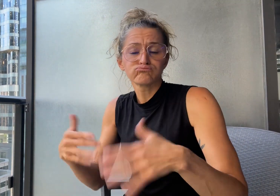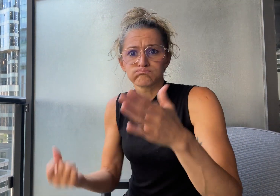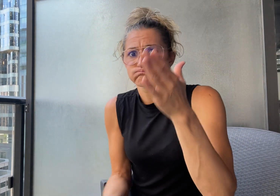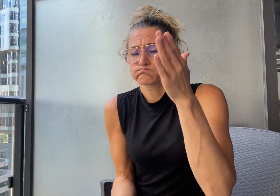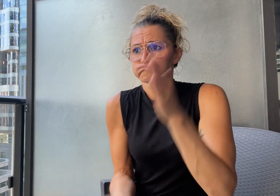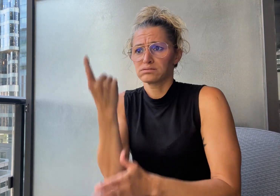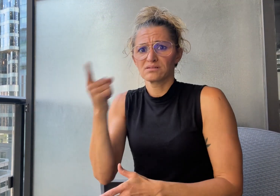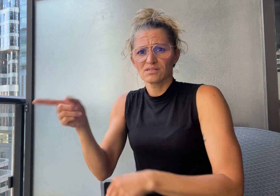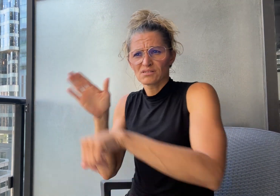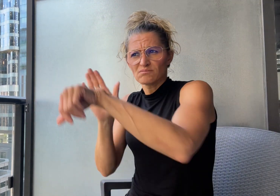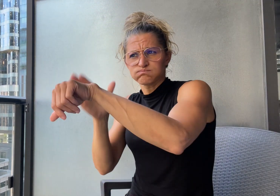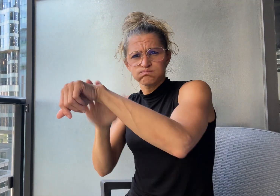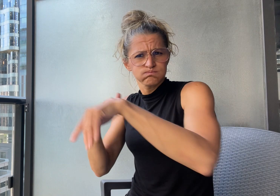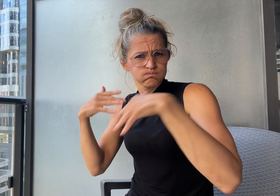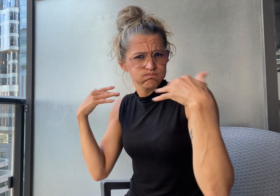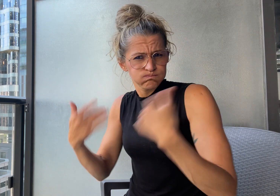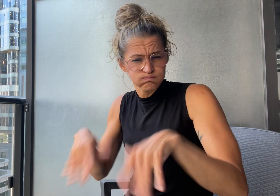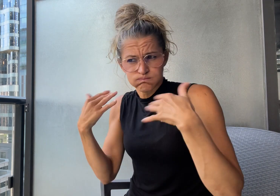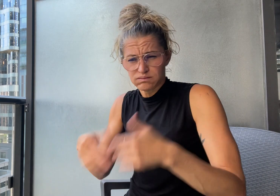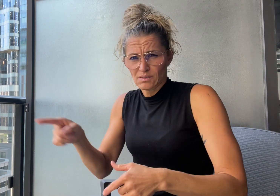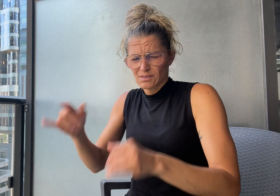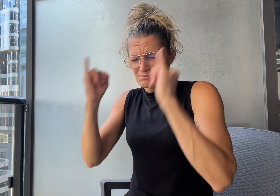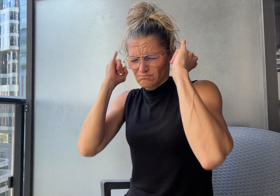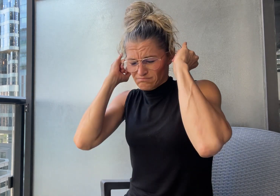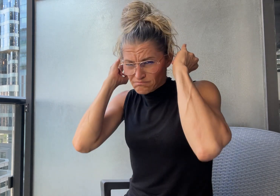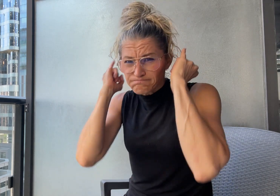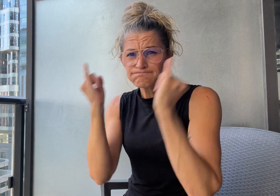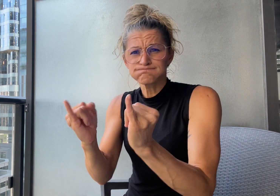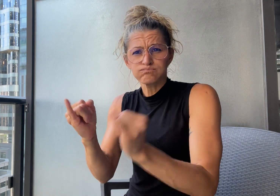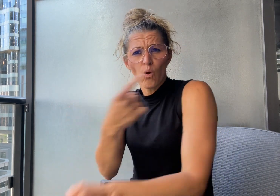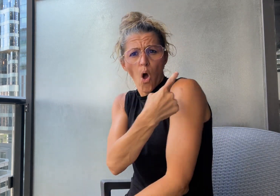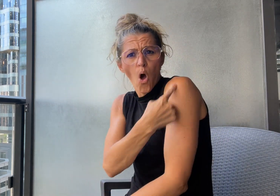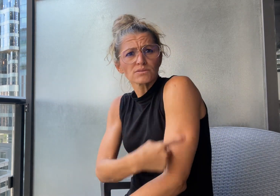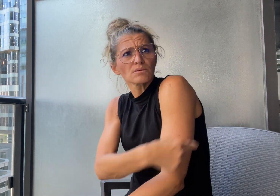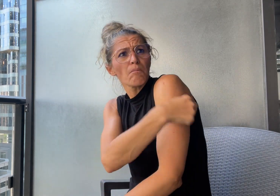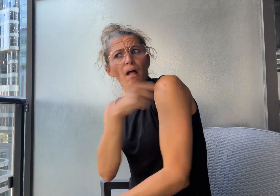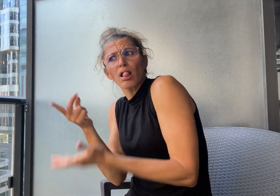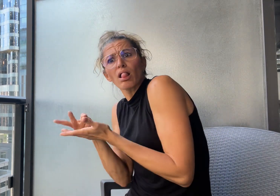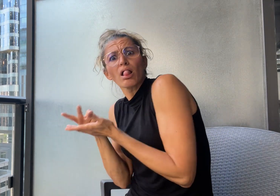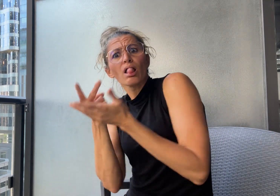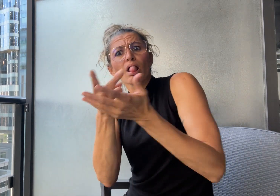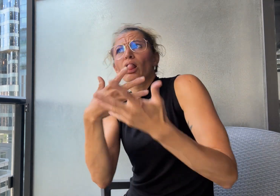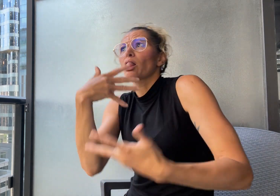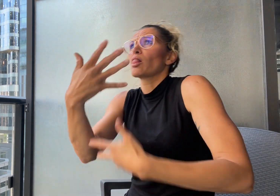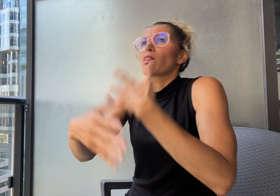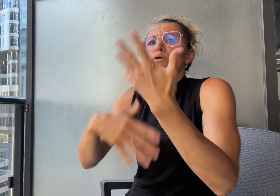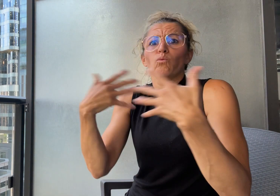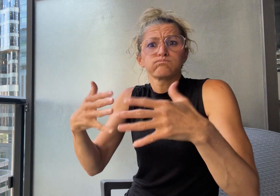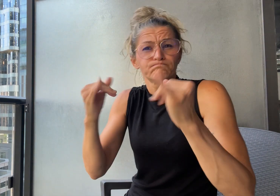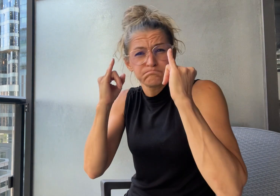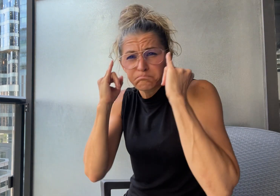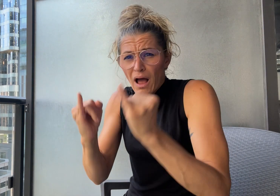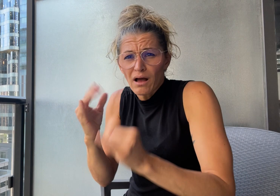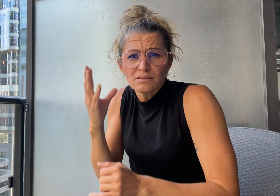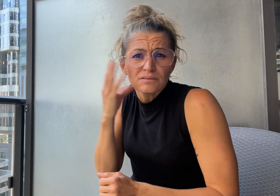experience due to not having a sign language interpreter.